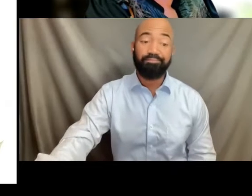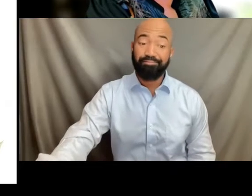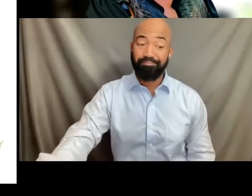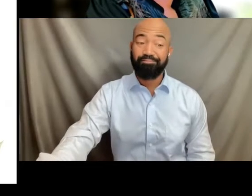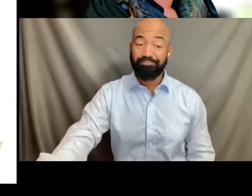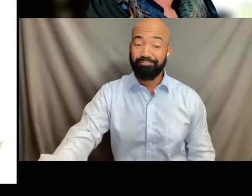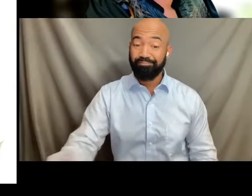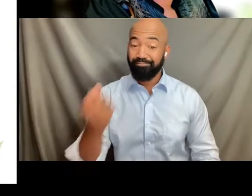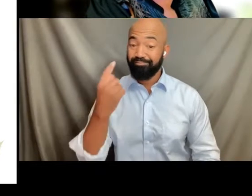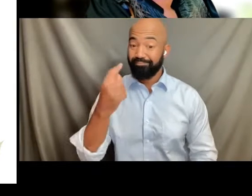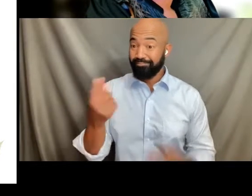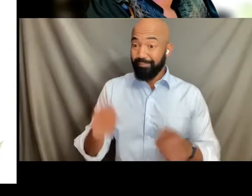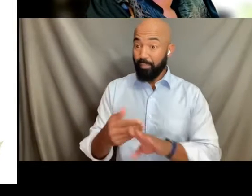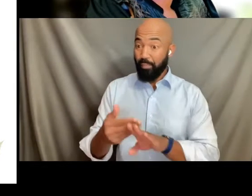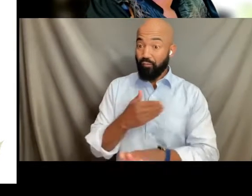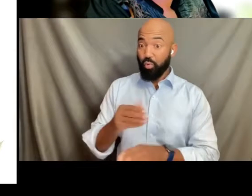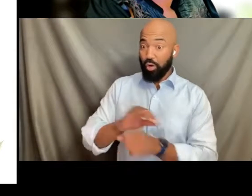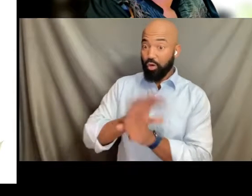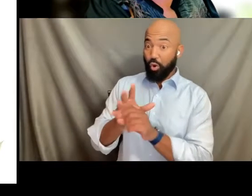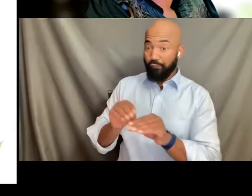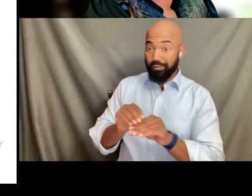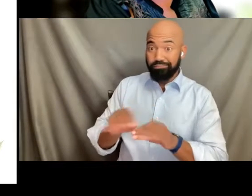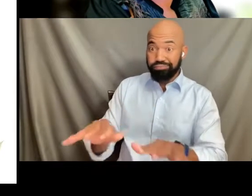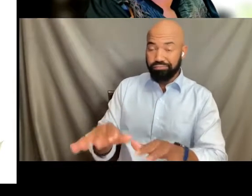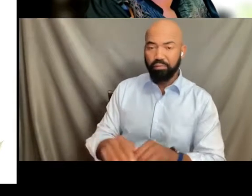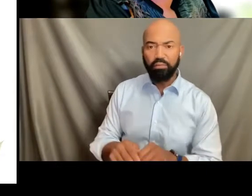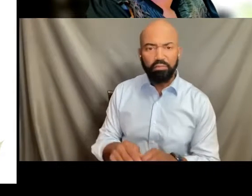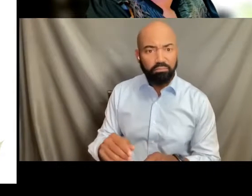We know that since COVID, that in general,